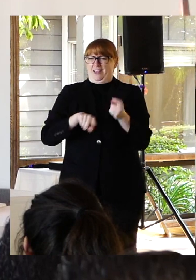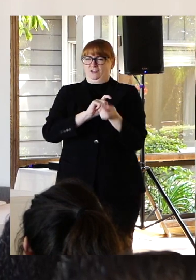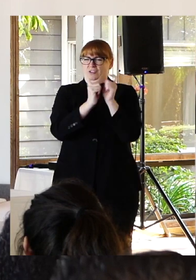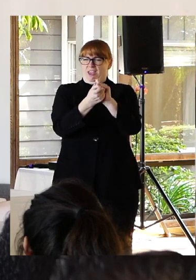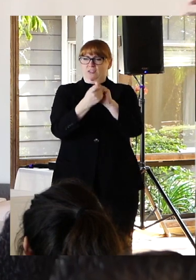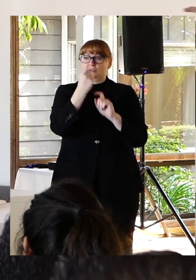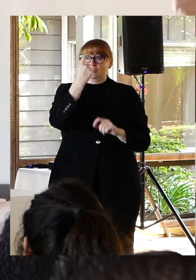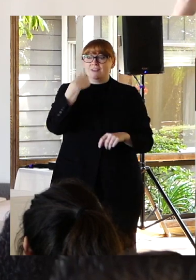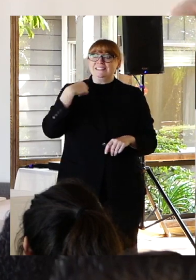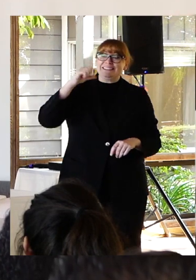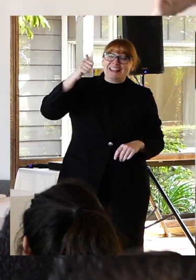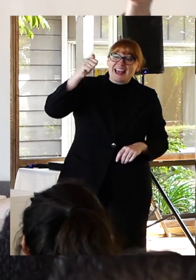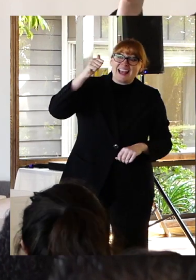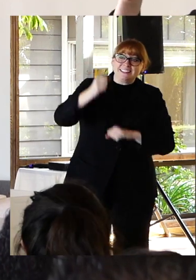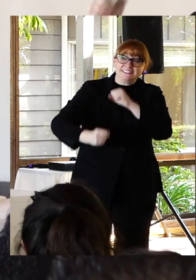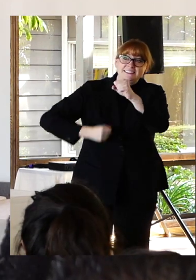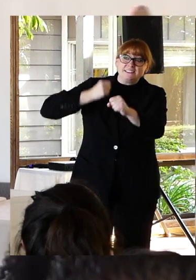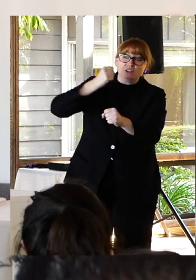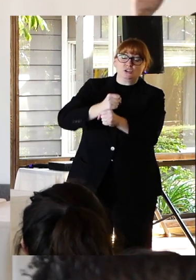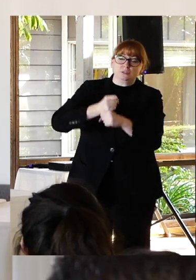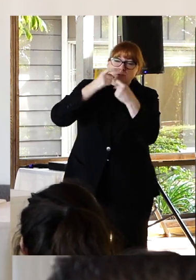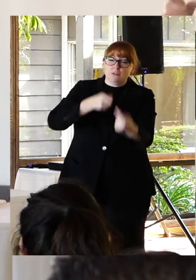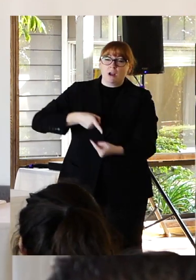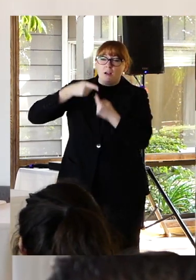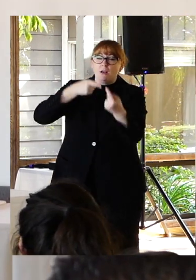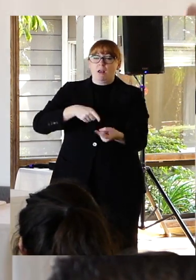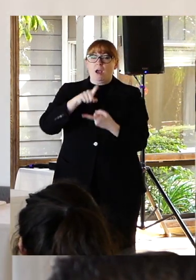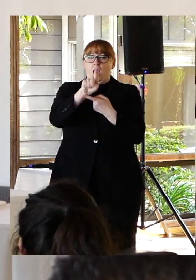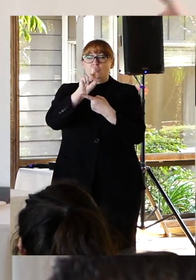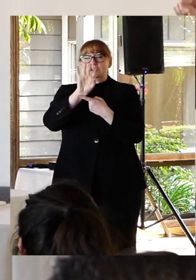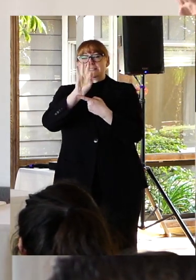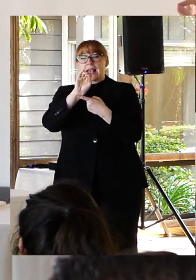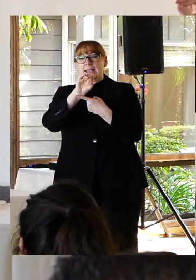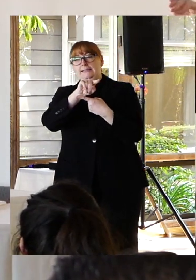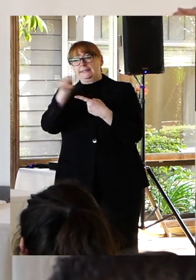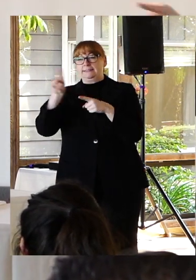one hundred and ninety odd percentage points telling me that it was inevitable